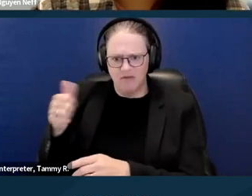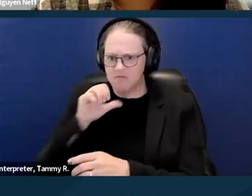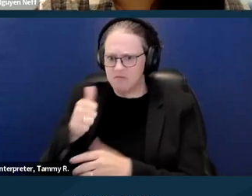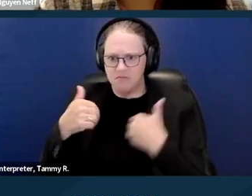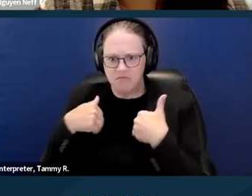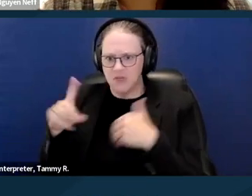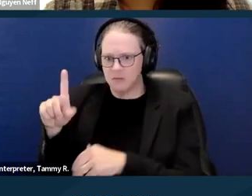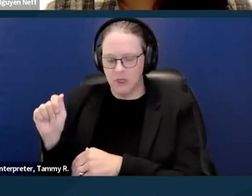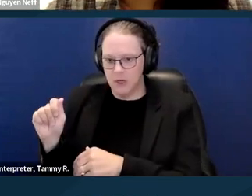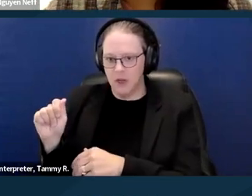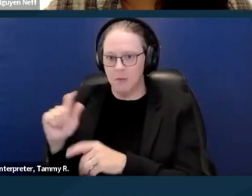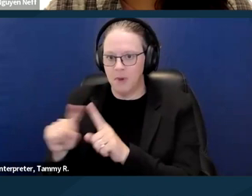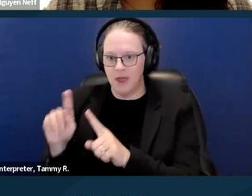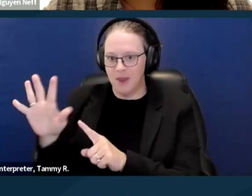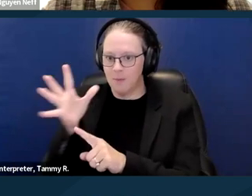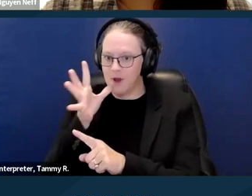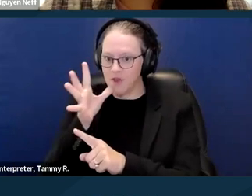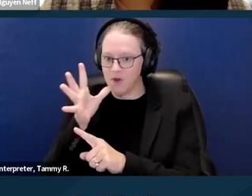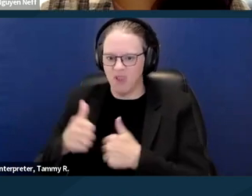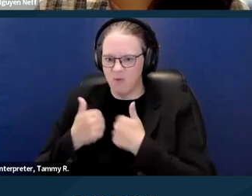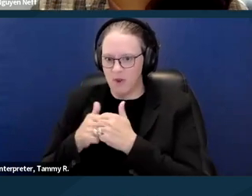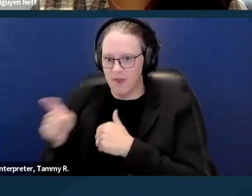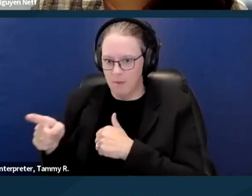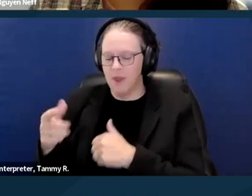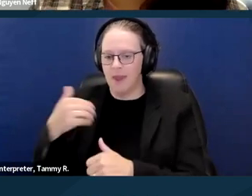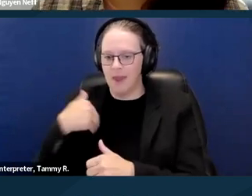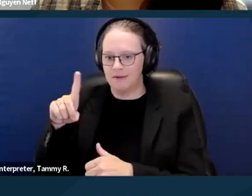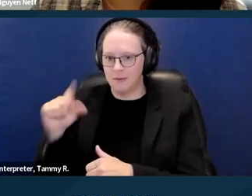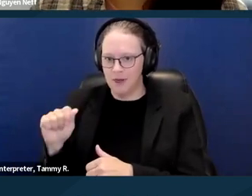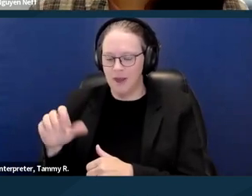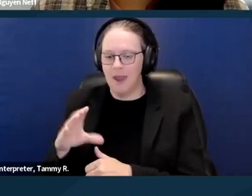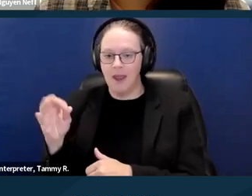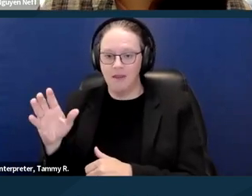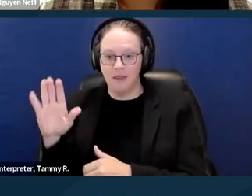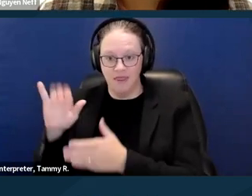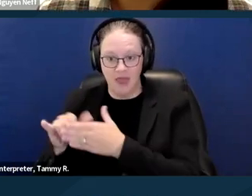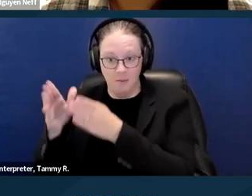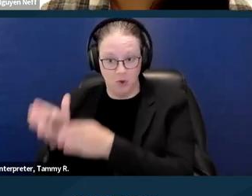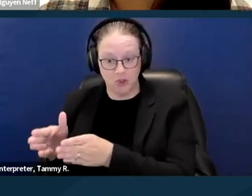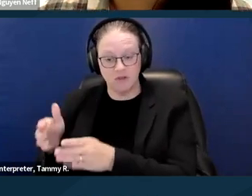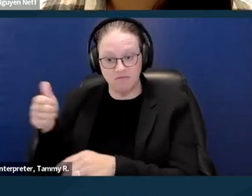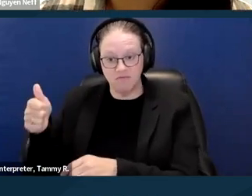but their mother that they lived with had a disability and they were handling all of the reasonable accommodation requests